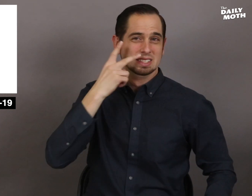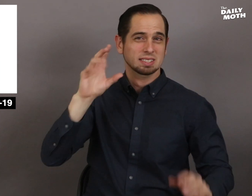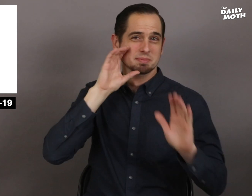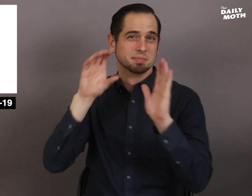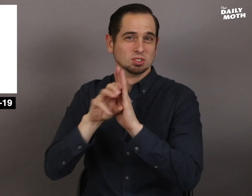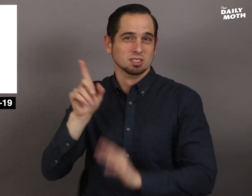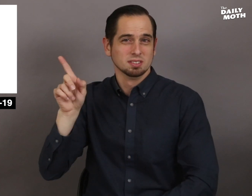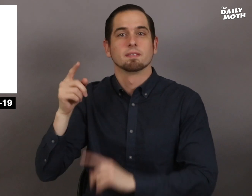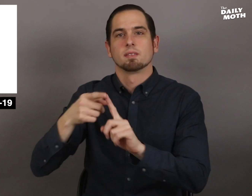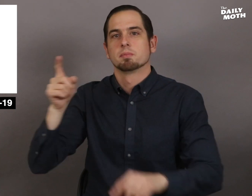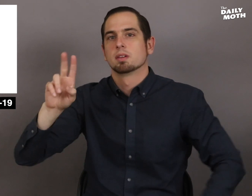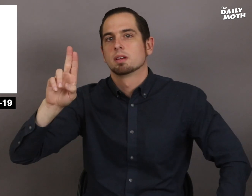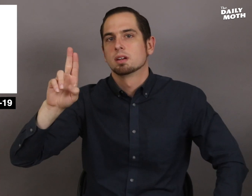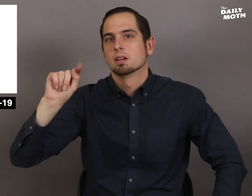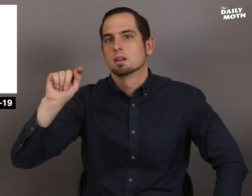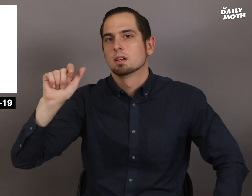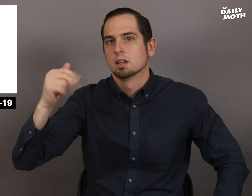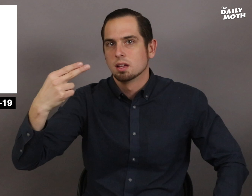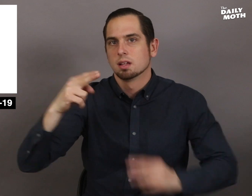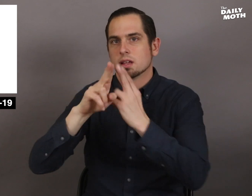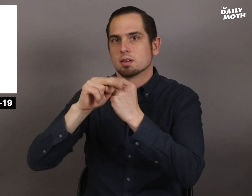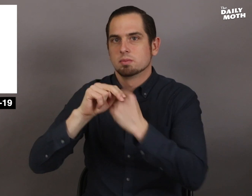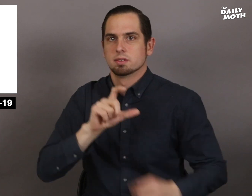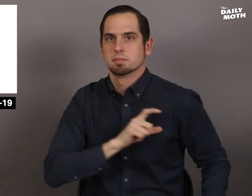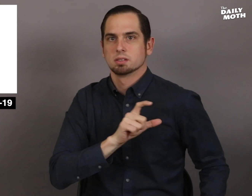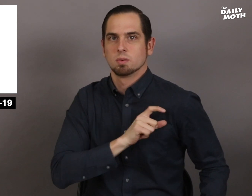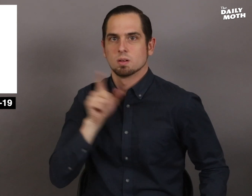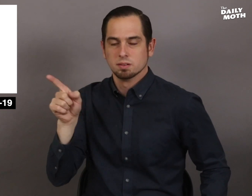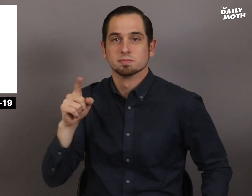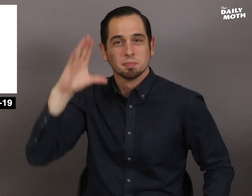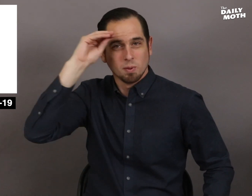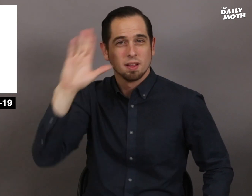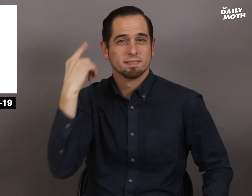This image is from the Utah Highway Patrol